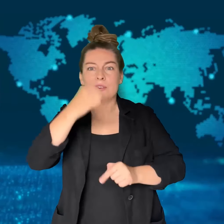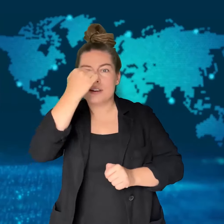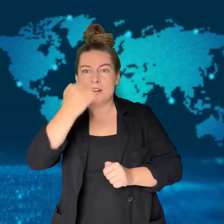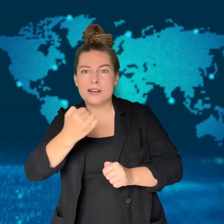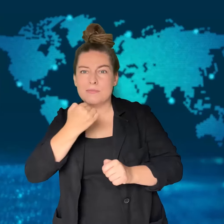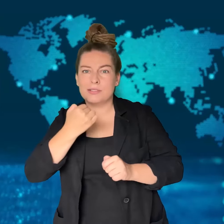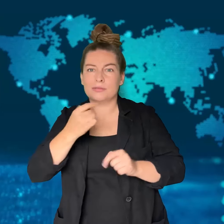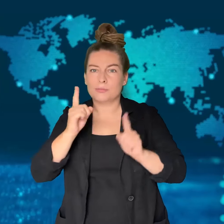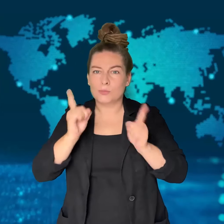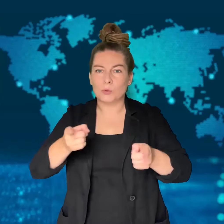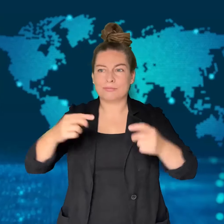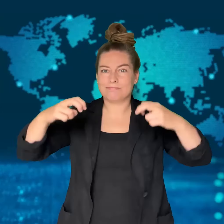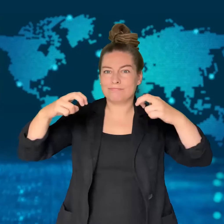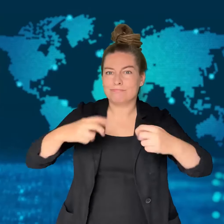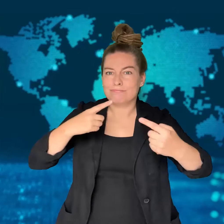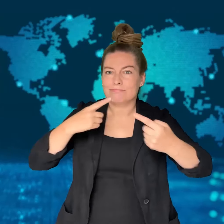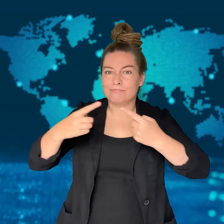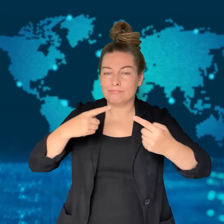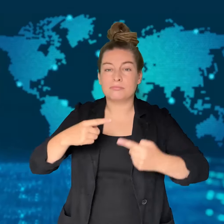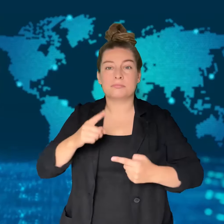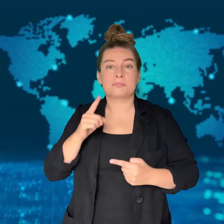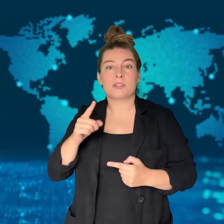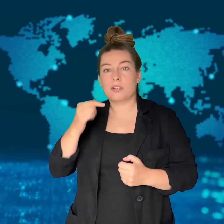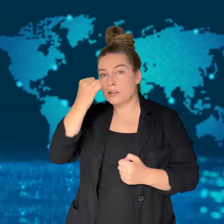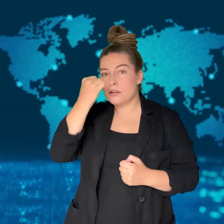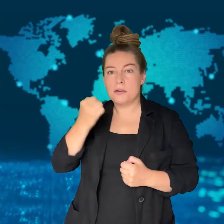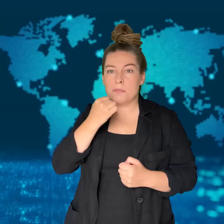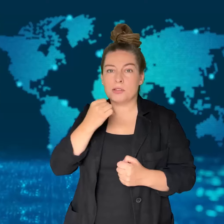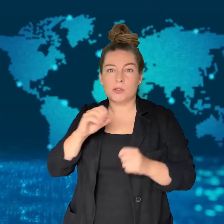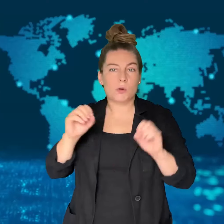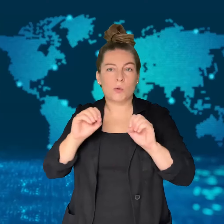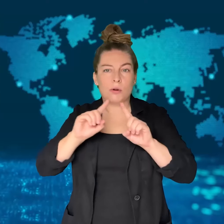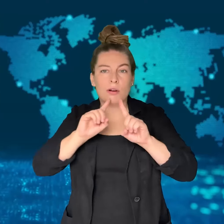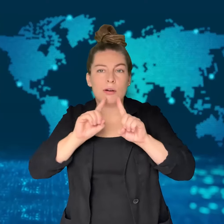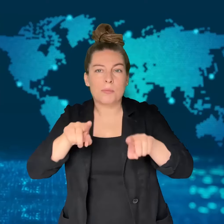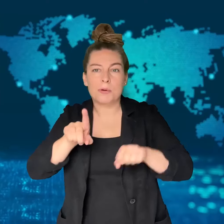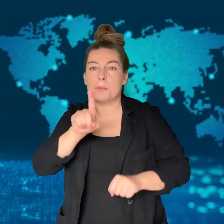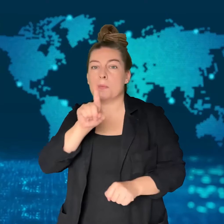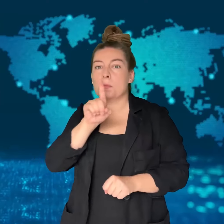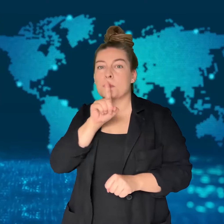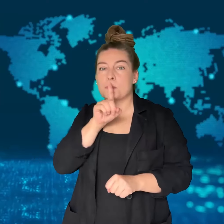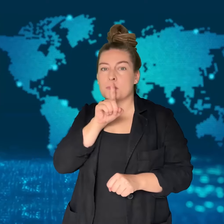renew ceasefire talks.